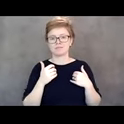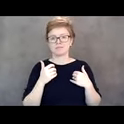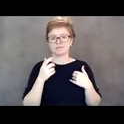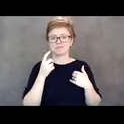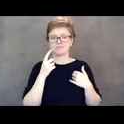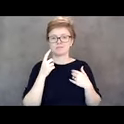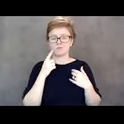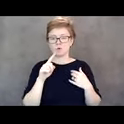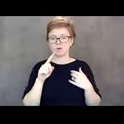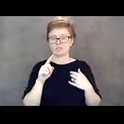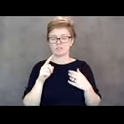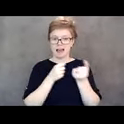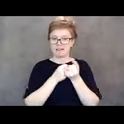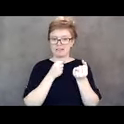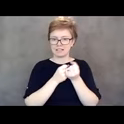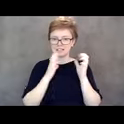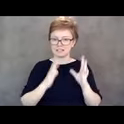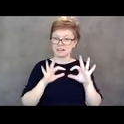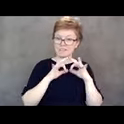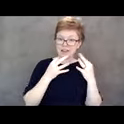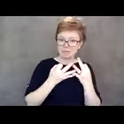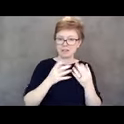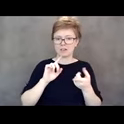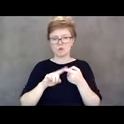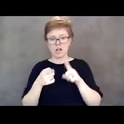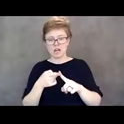But it is really important for us to acknowledge all these different,